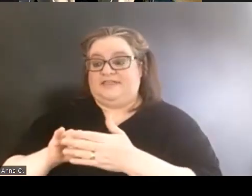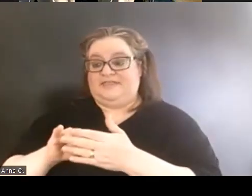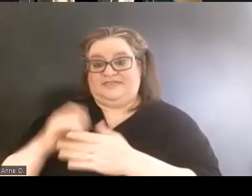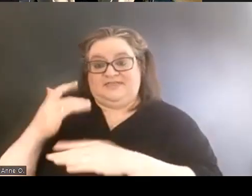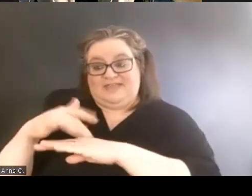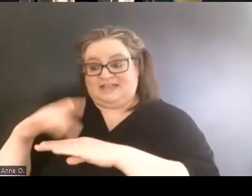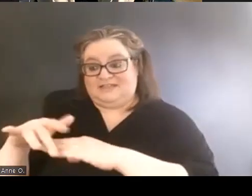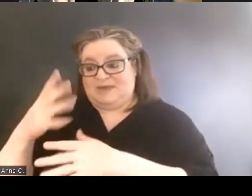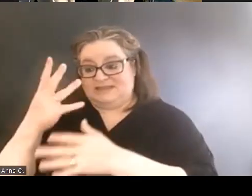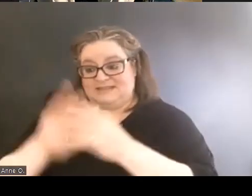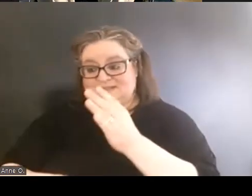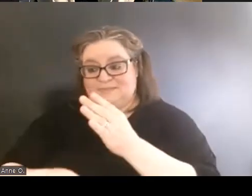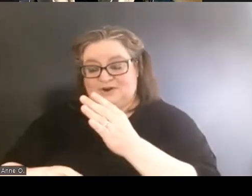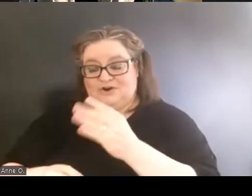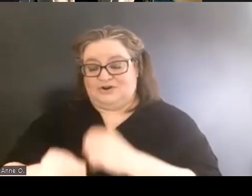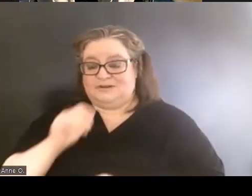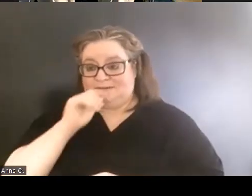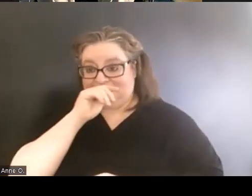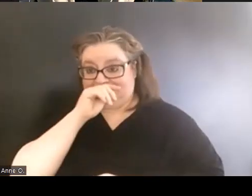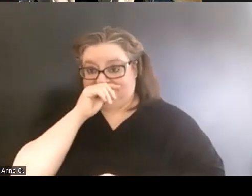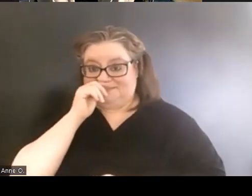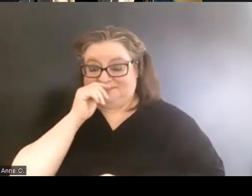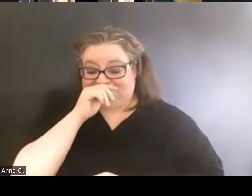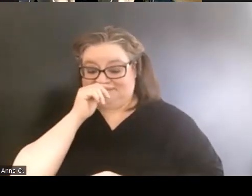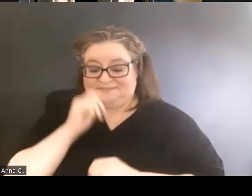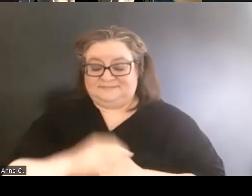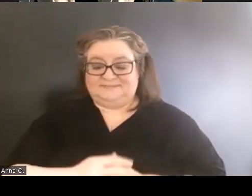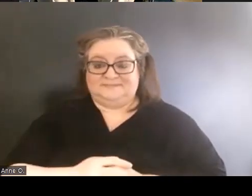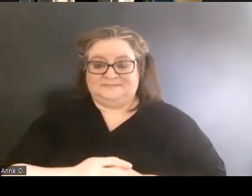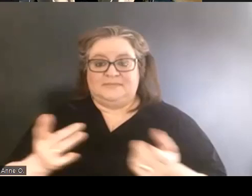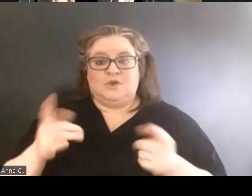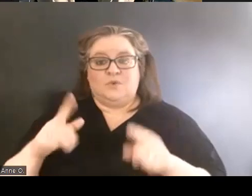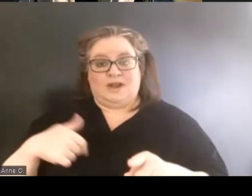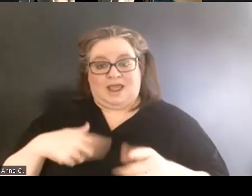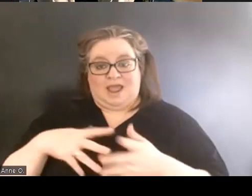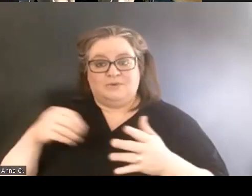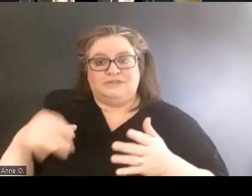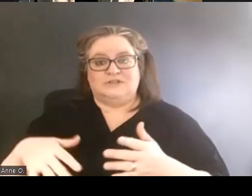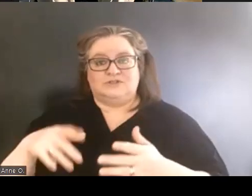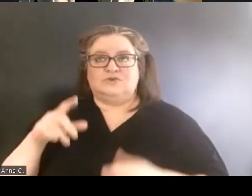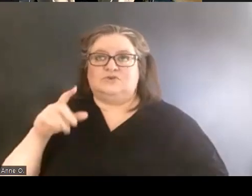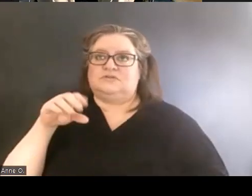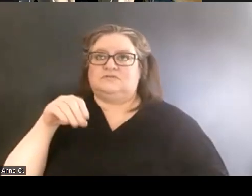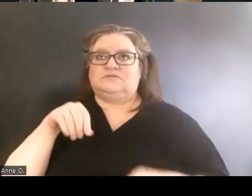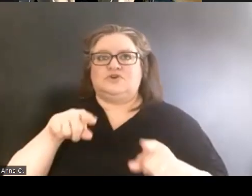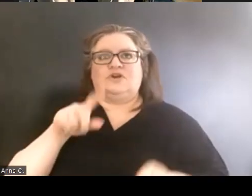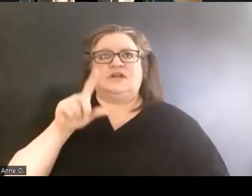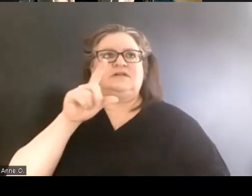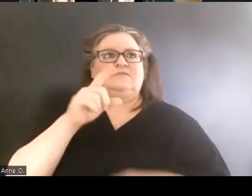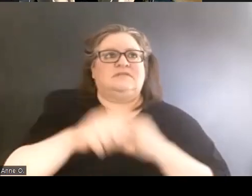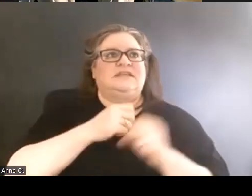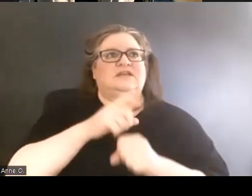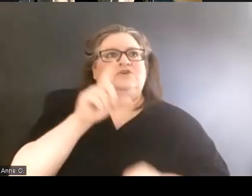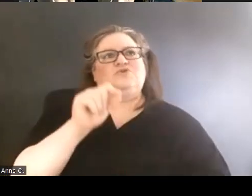Then when I was a student at Berkeley in the 2010s, there was a program called